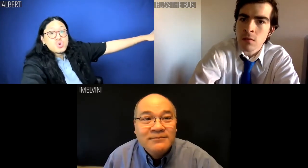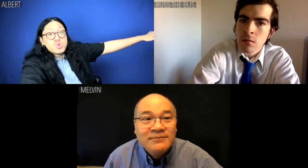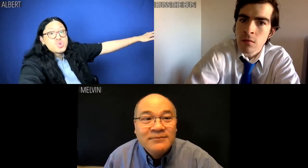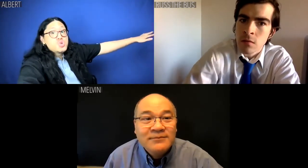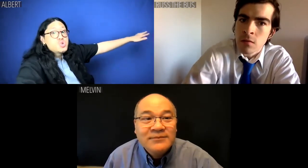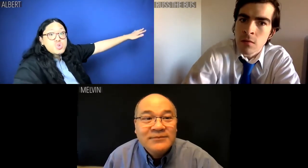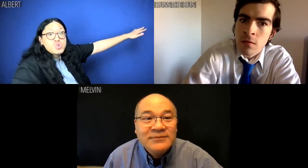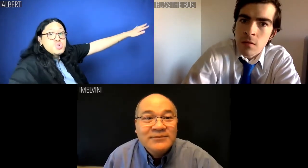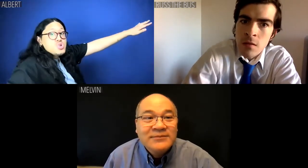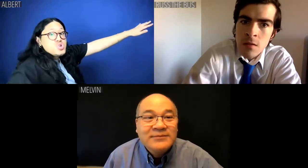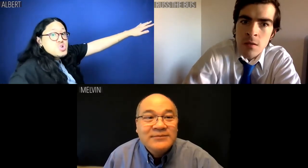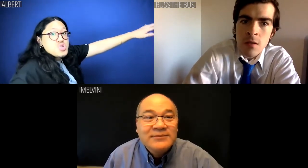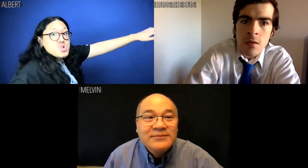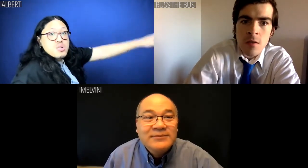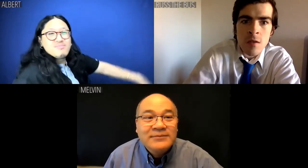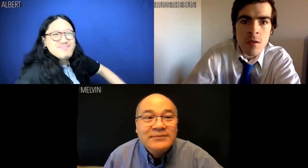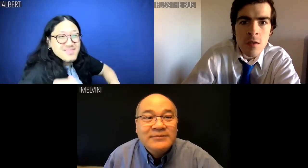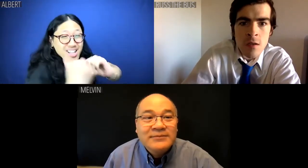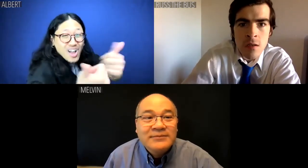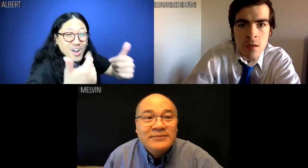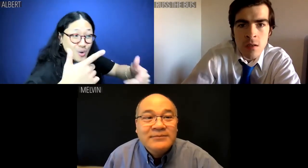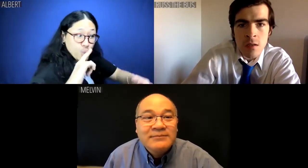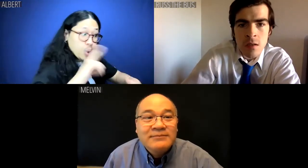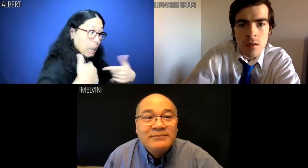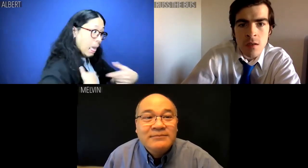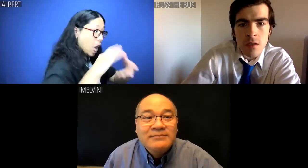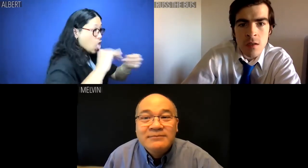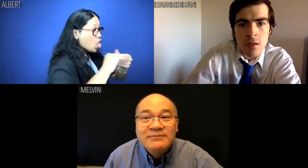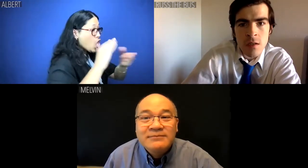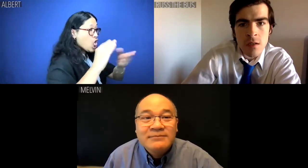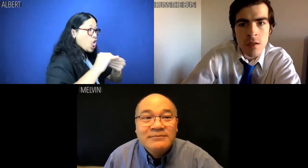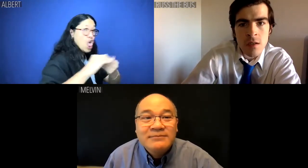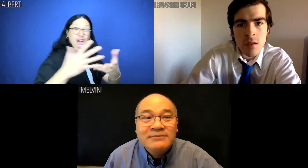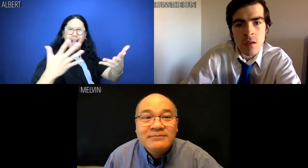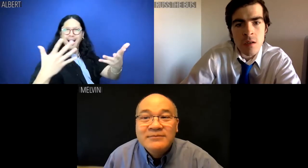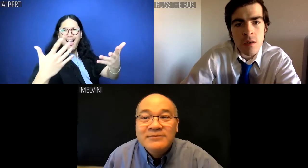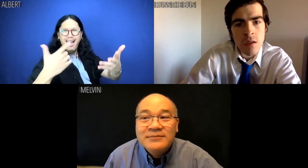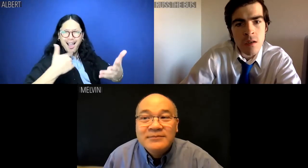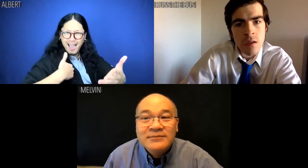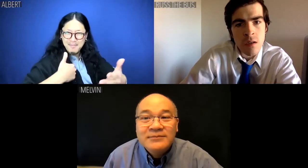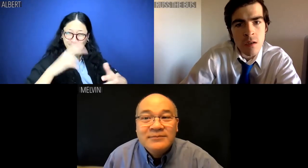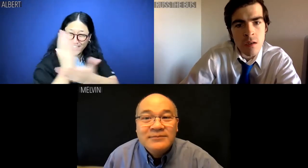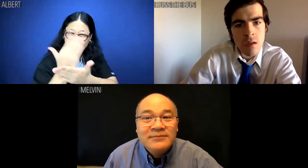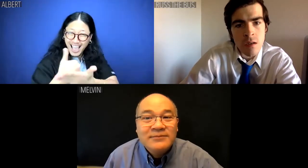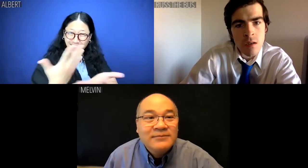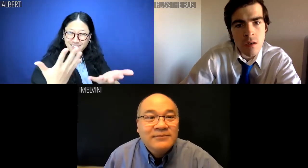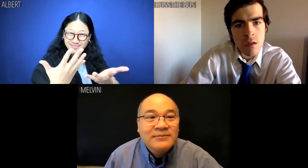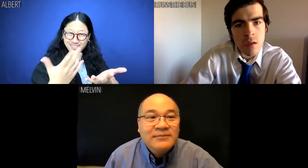Albert: How come when I raise my voice, I'm having a freak out?